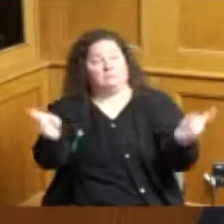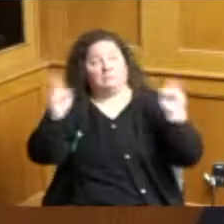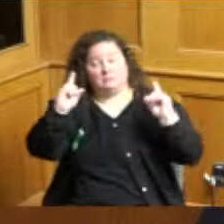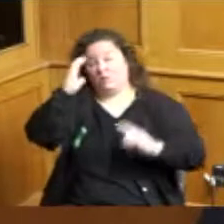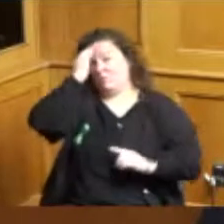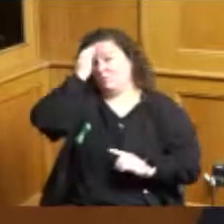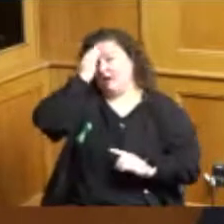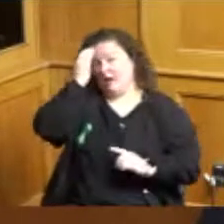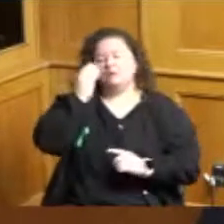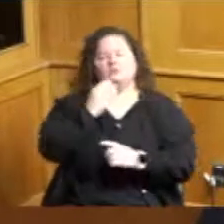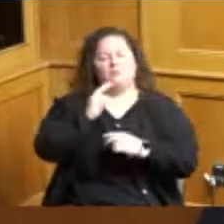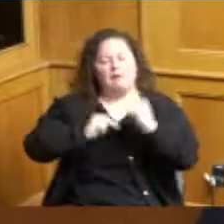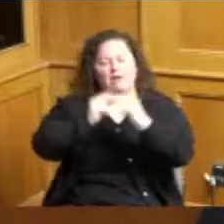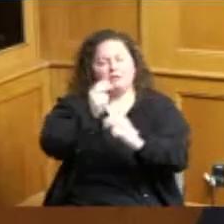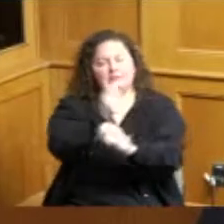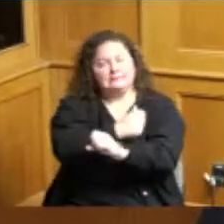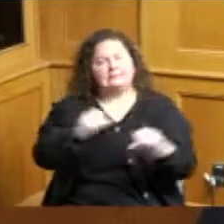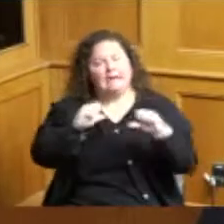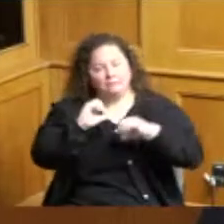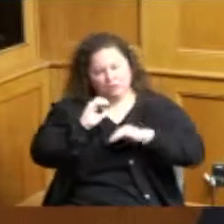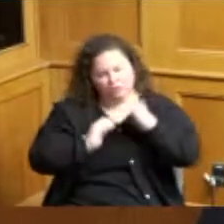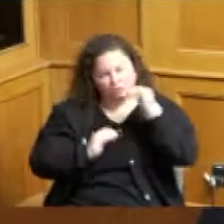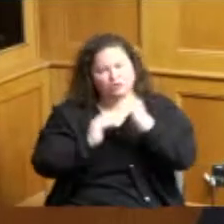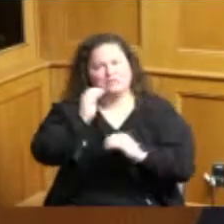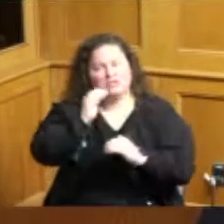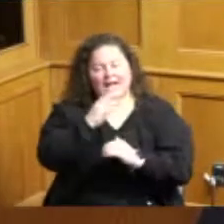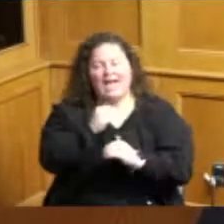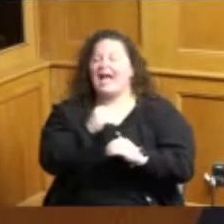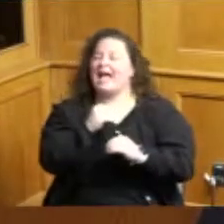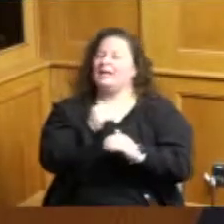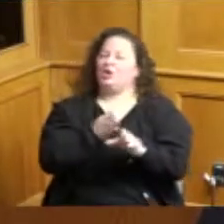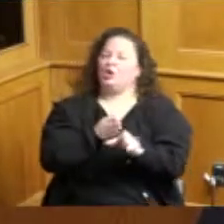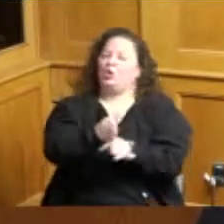career opportunities in building safety understanding disaster